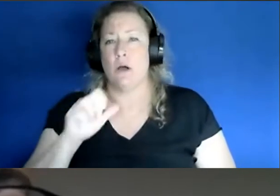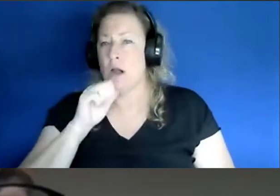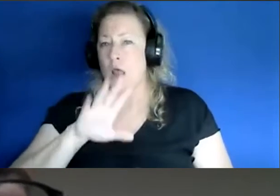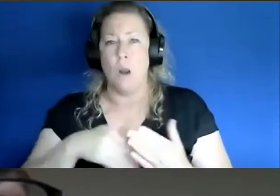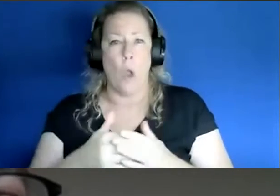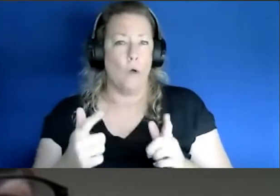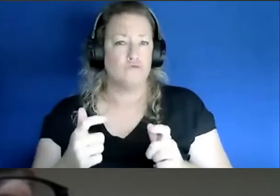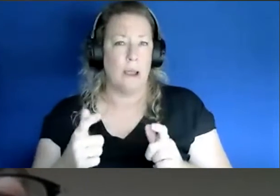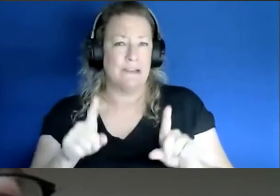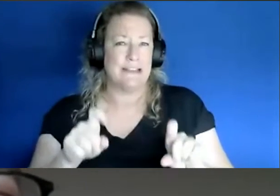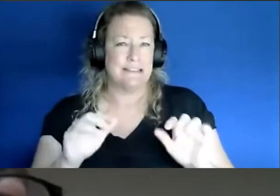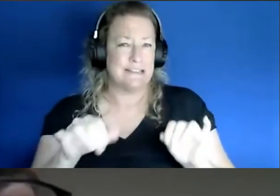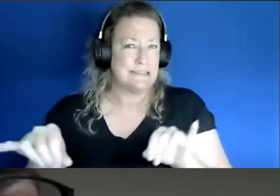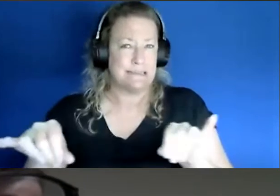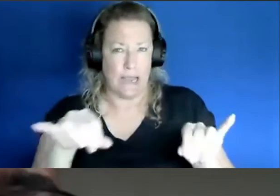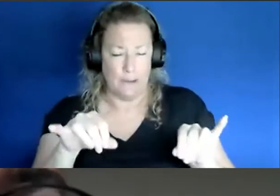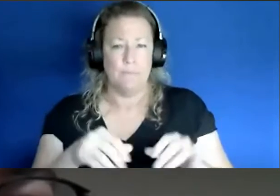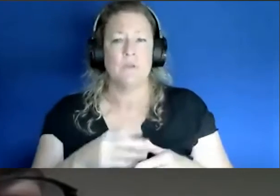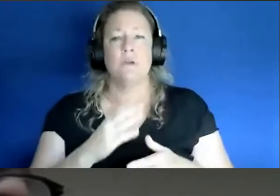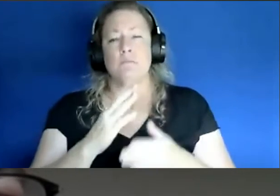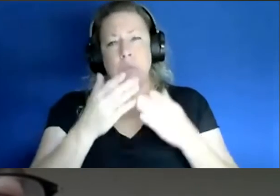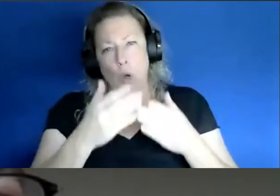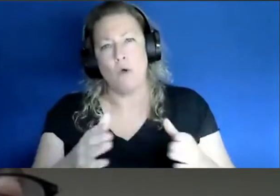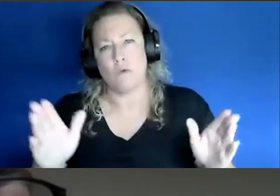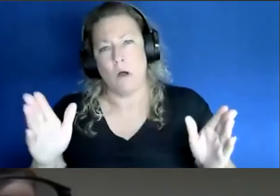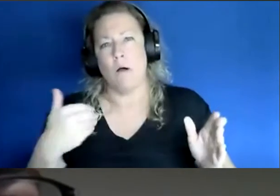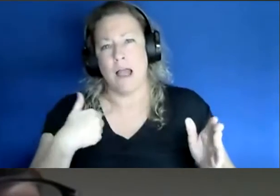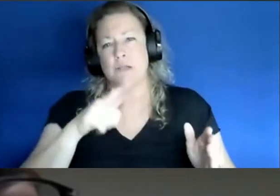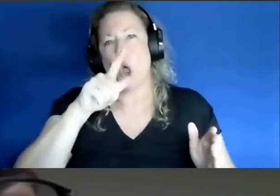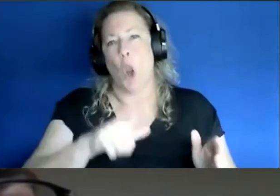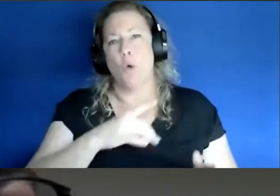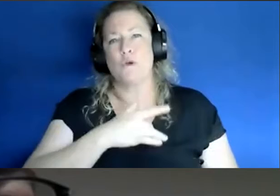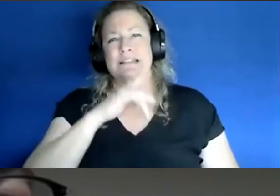equal some are the antigen tests which overall has a lower sensitivity and specificity than